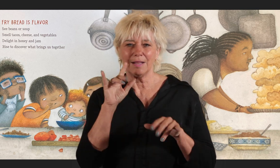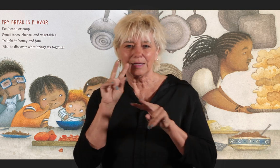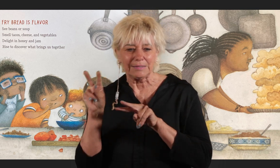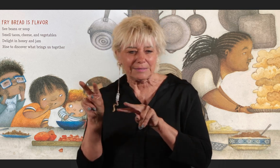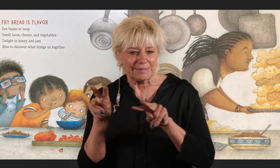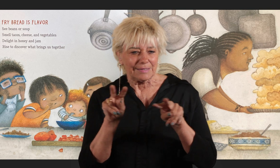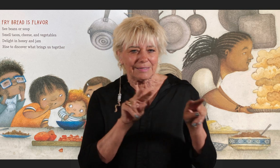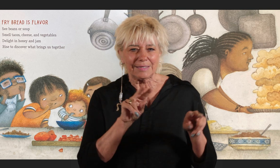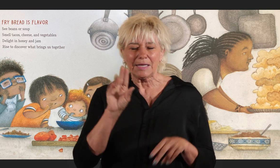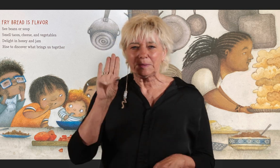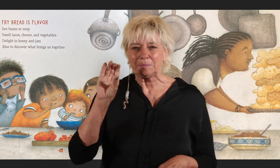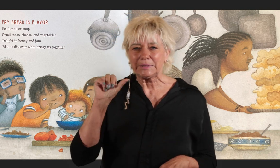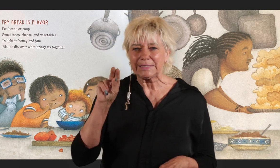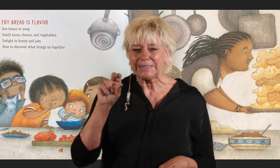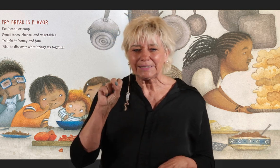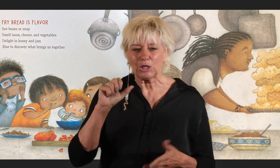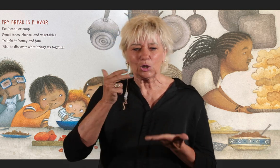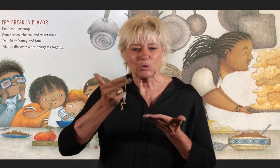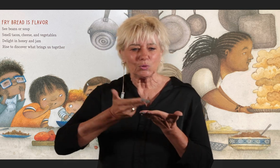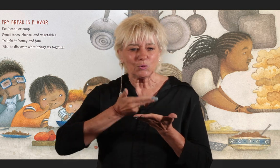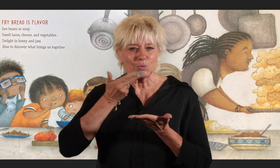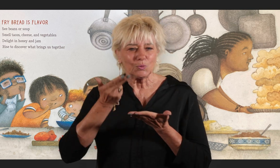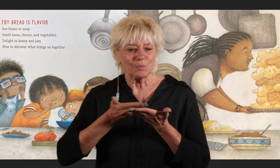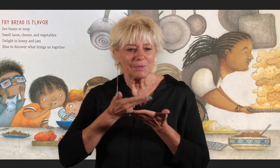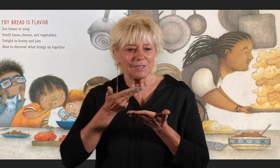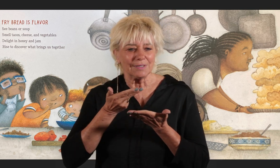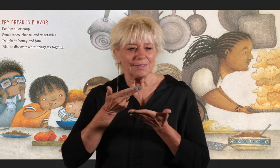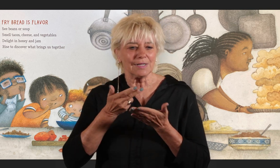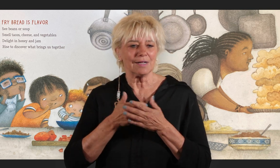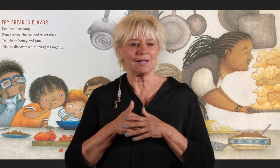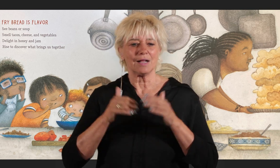See beans or soup